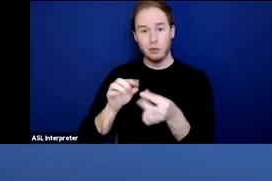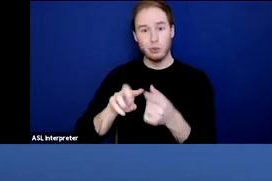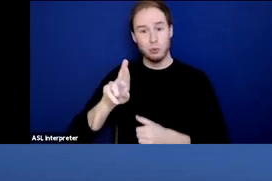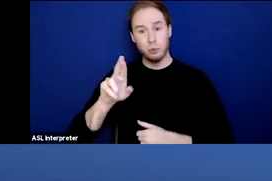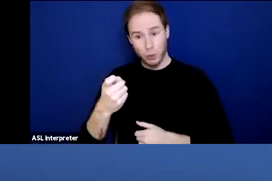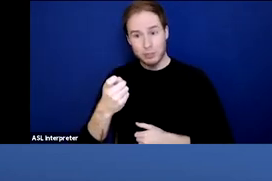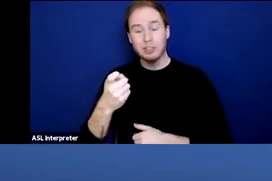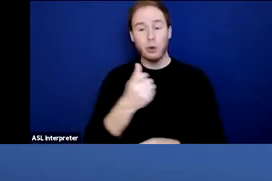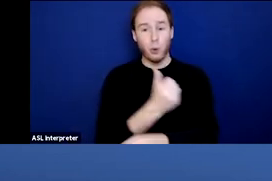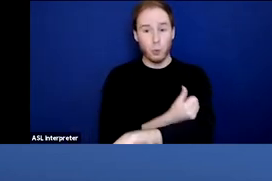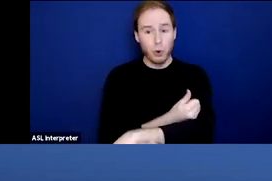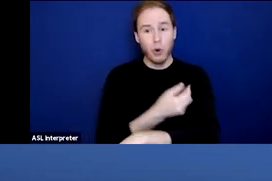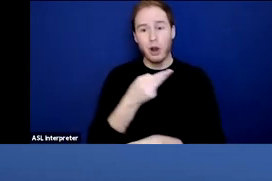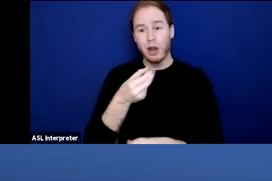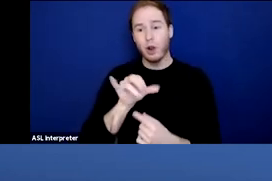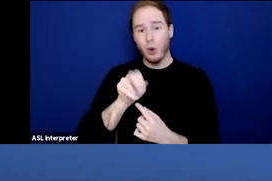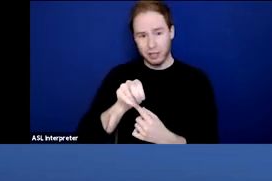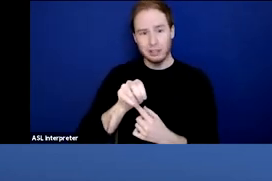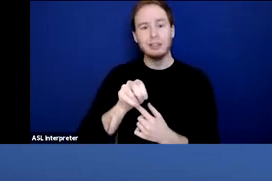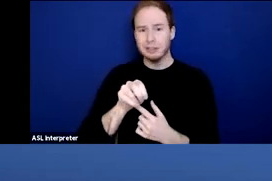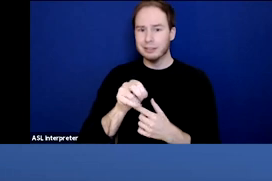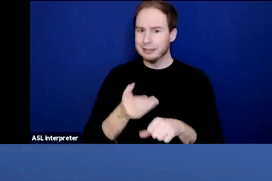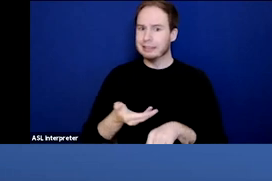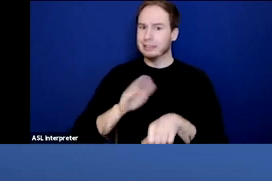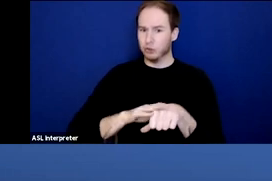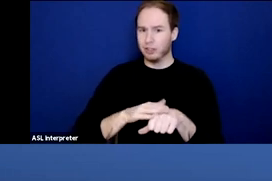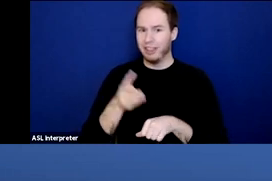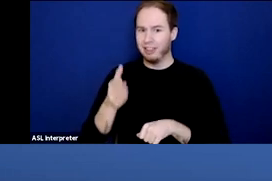increased in the presence of synthetic opioids. That is a key point.